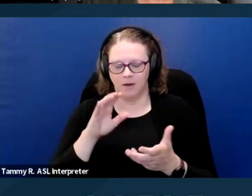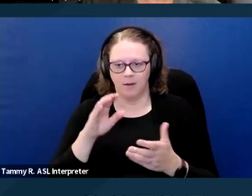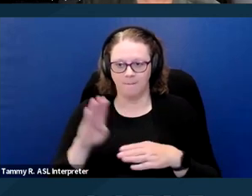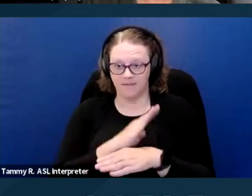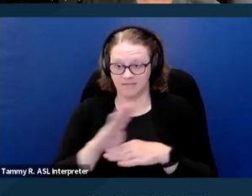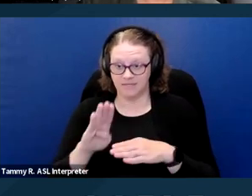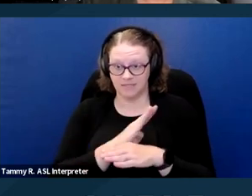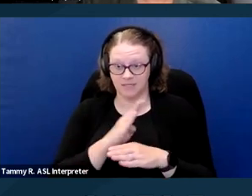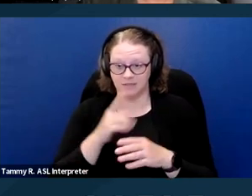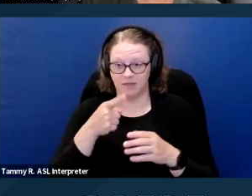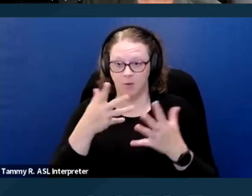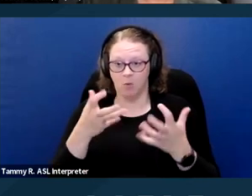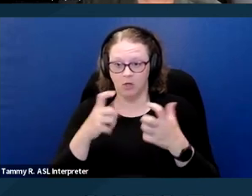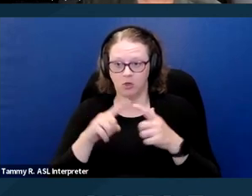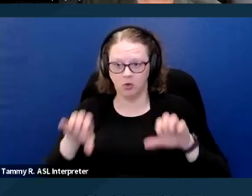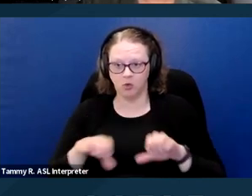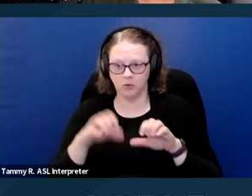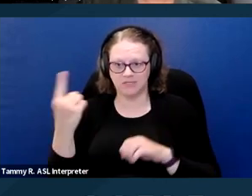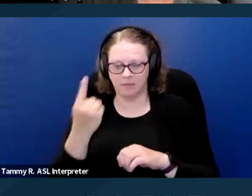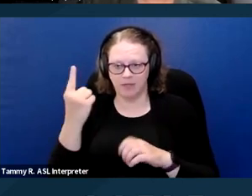to do something to prevent